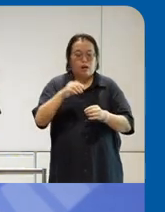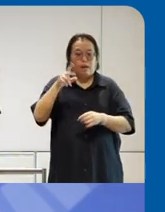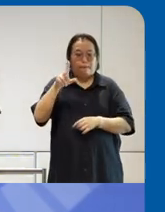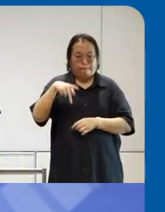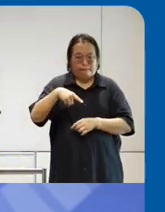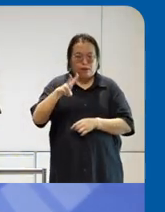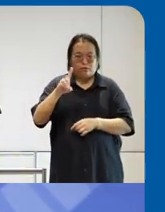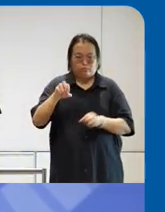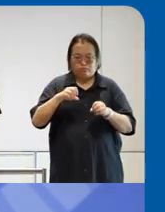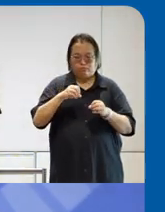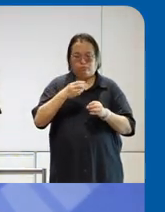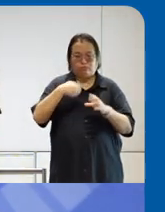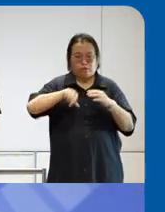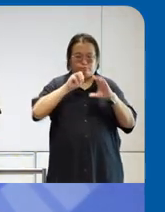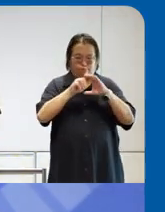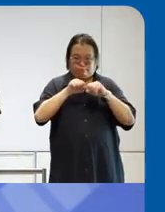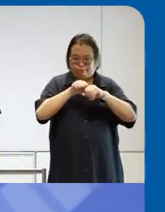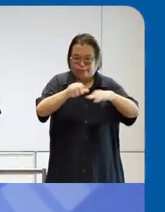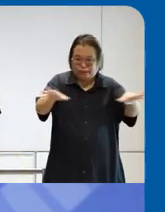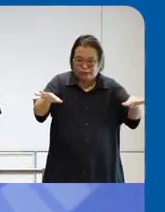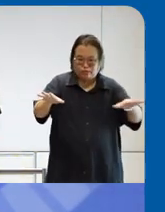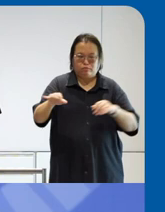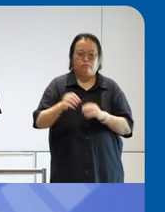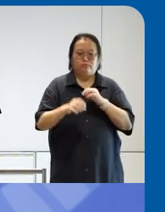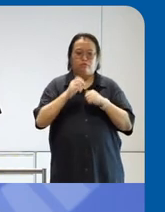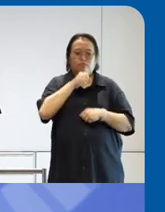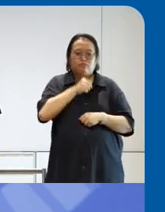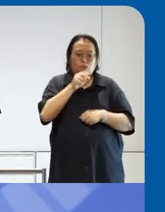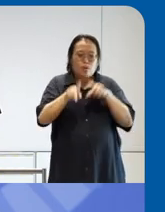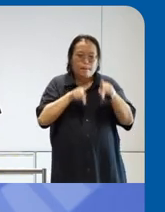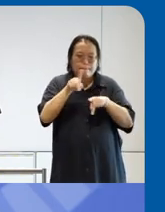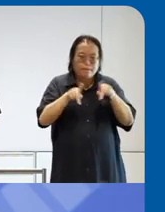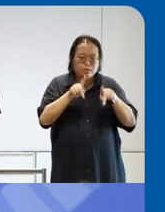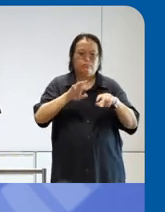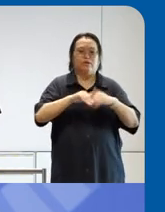of users like senior citizens as well uh how do we approach this problem and how do we use user